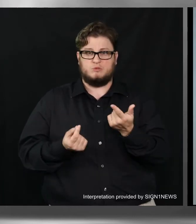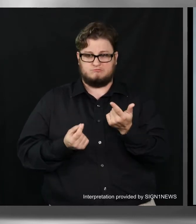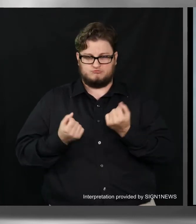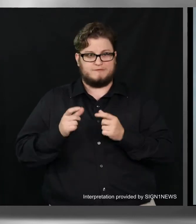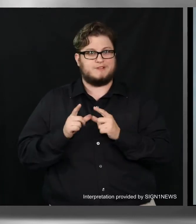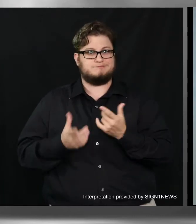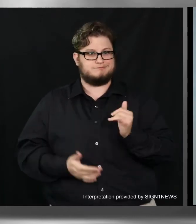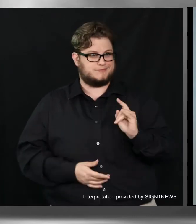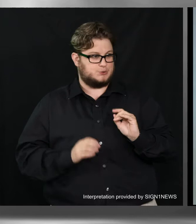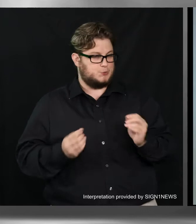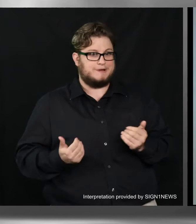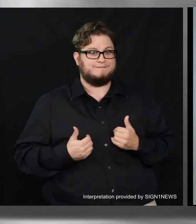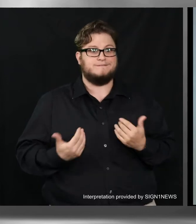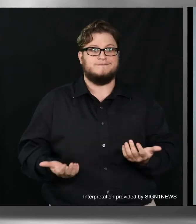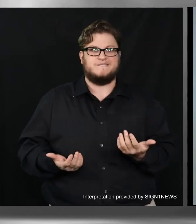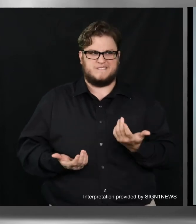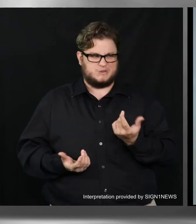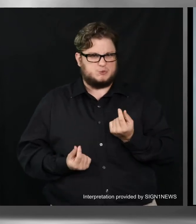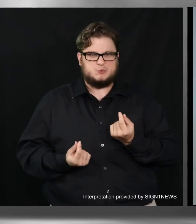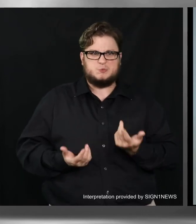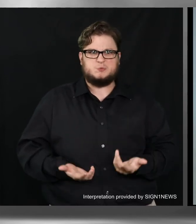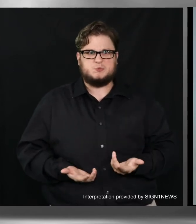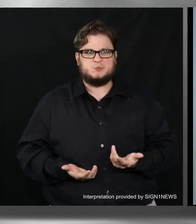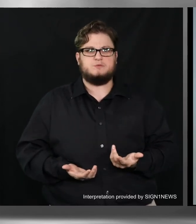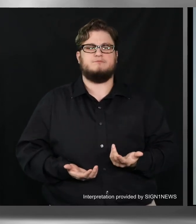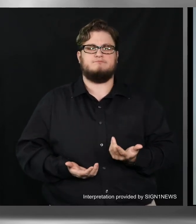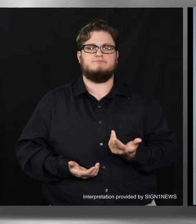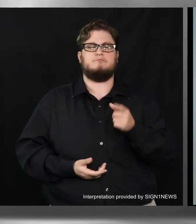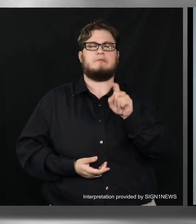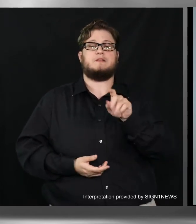without a Georgia driver's license or Georgia ID. you will need to provide